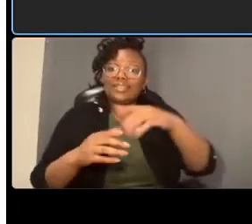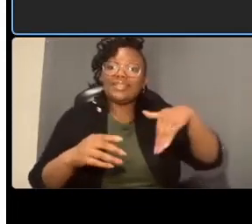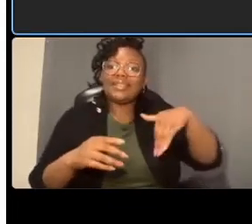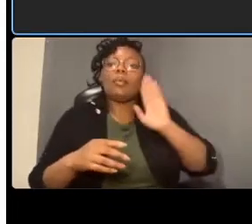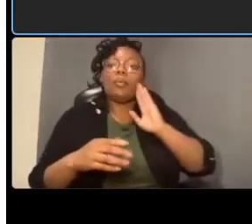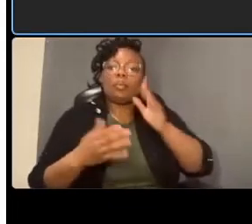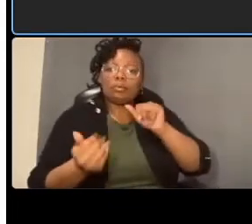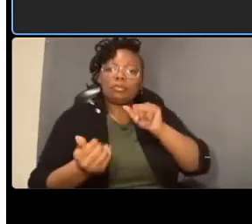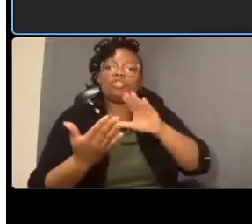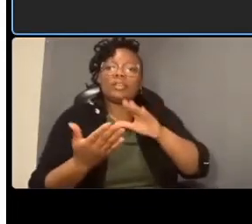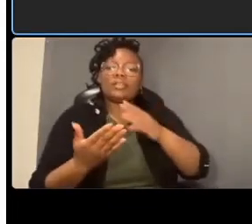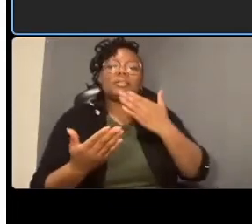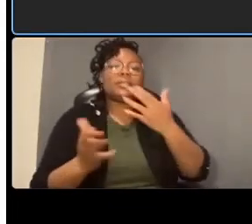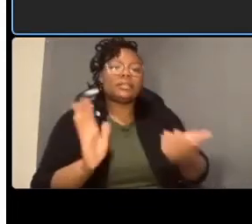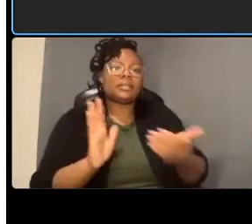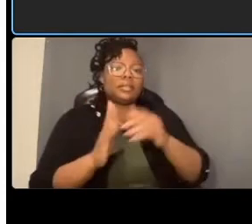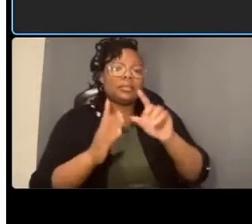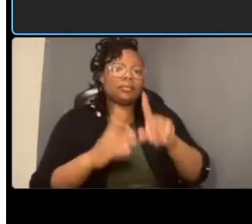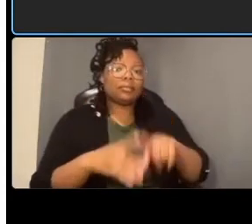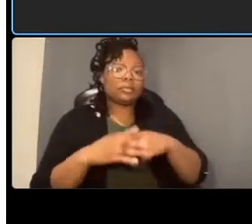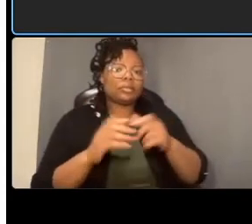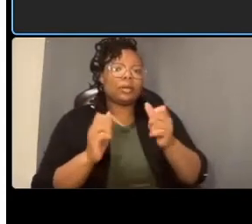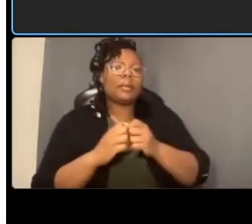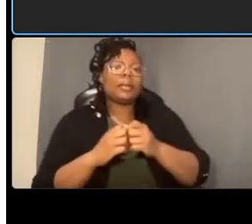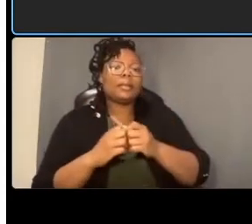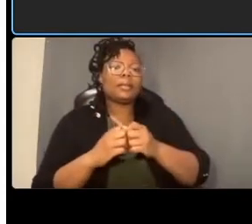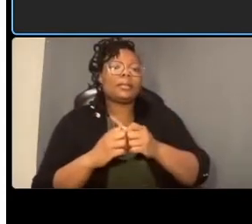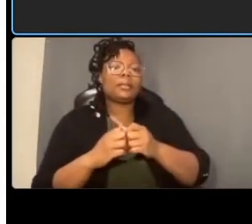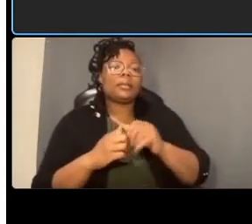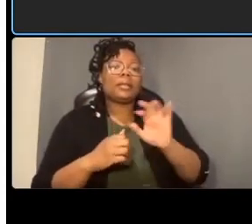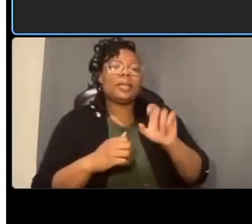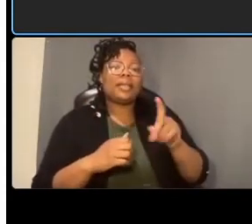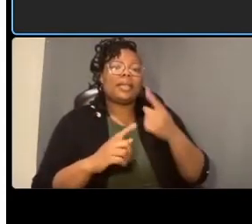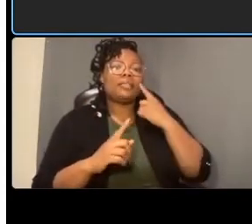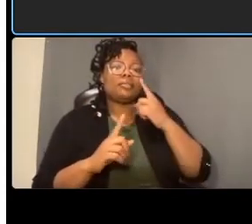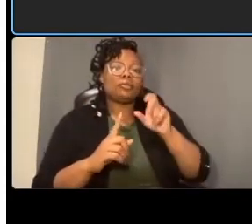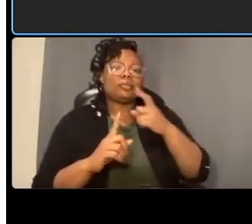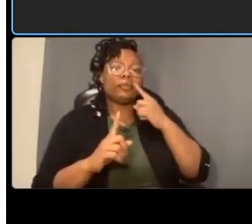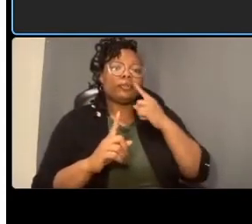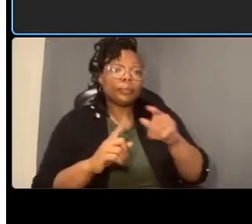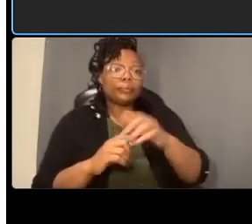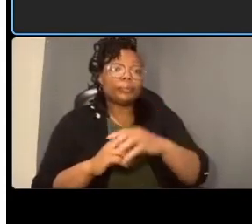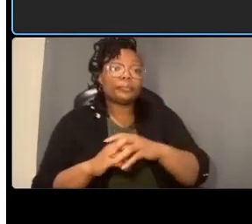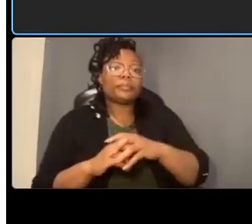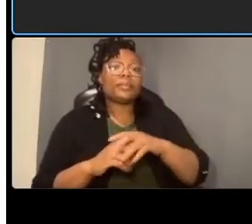you connecticut avenue is an emergency evacuation route how is it being taken into consideration